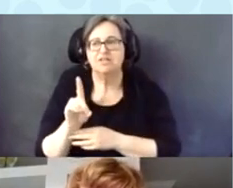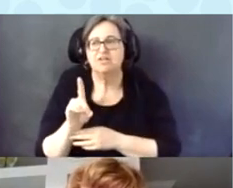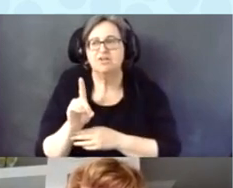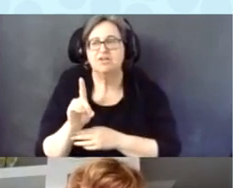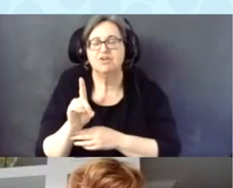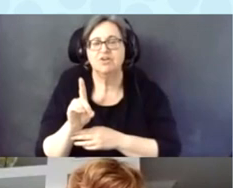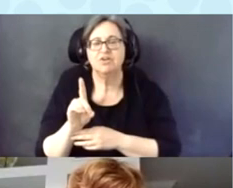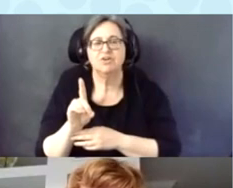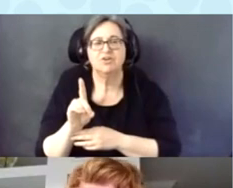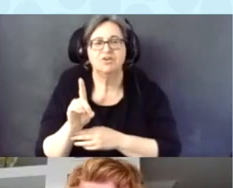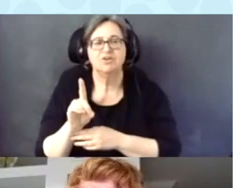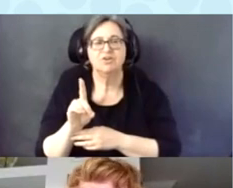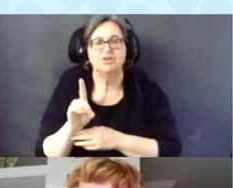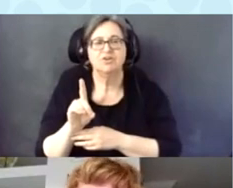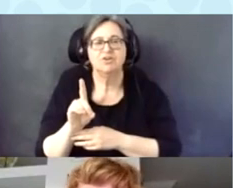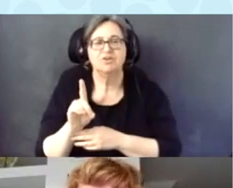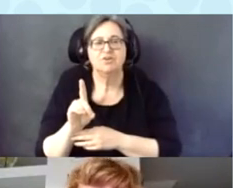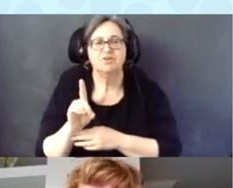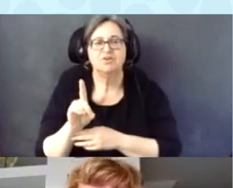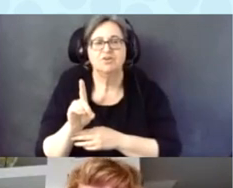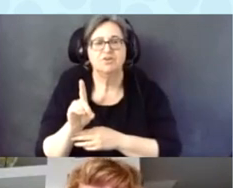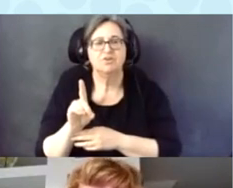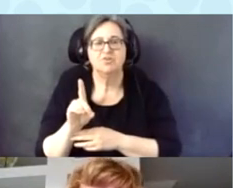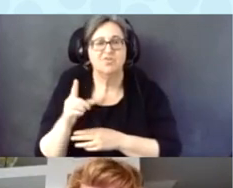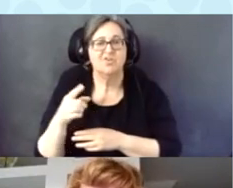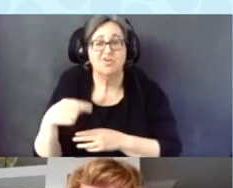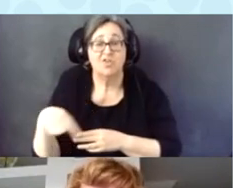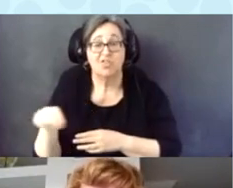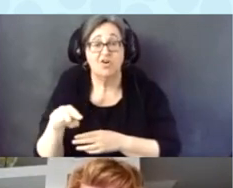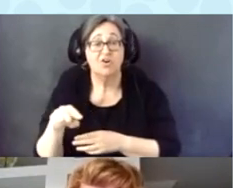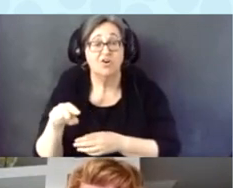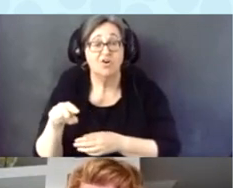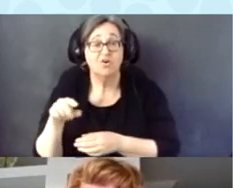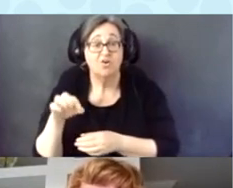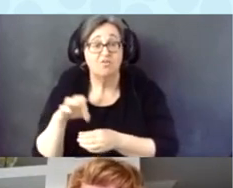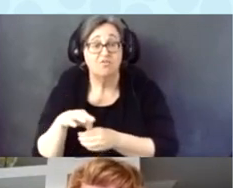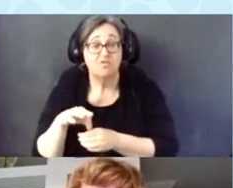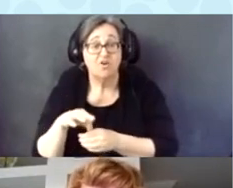works, and what does not work well when they vote.